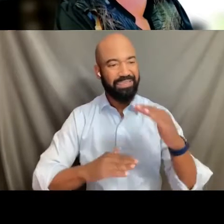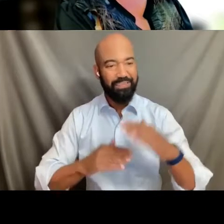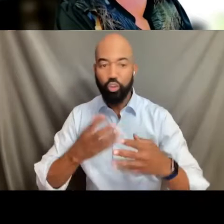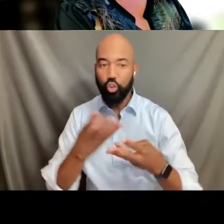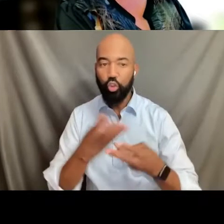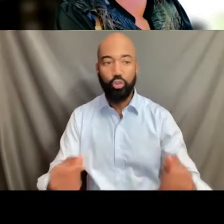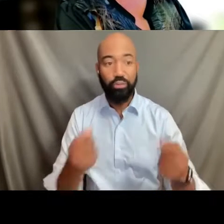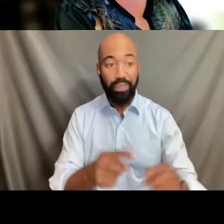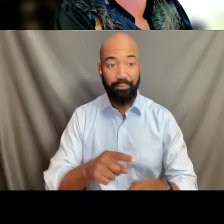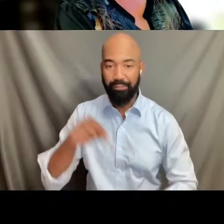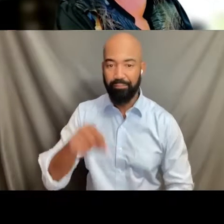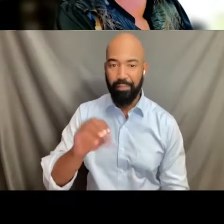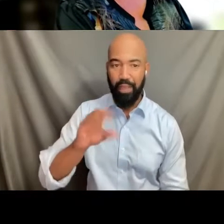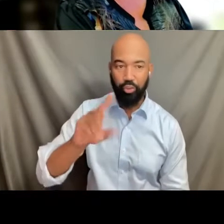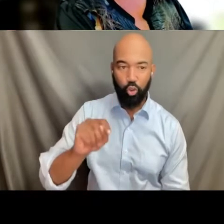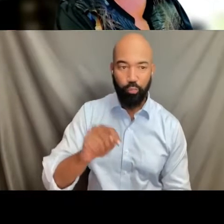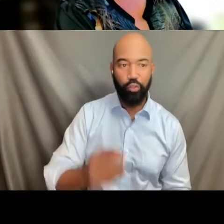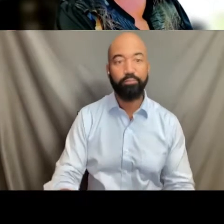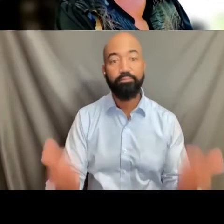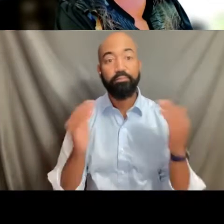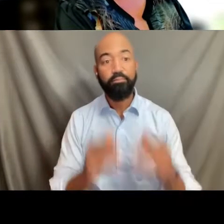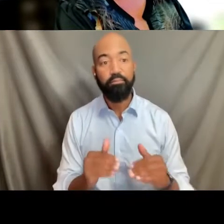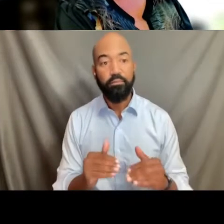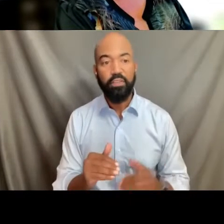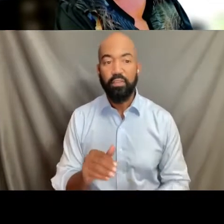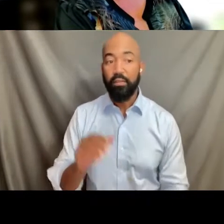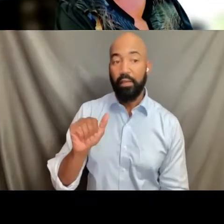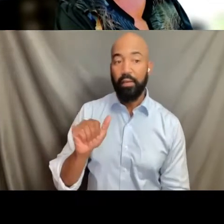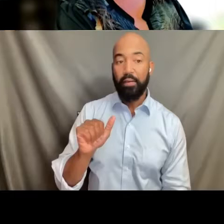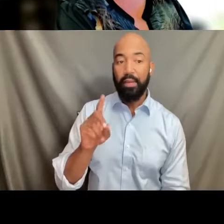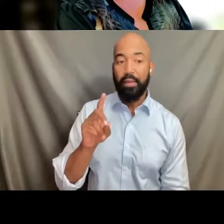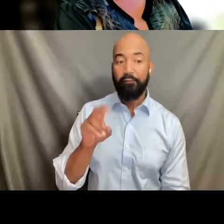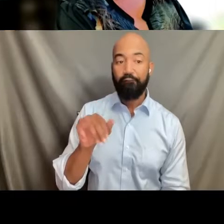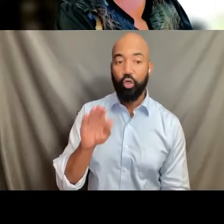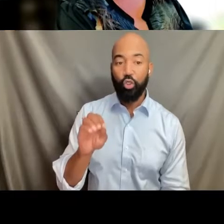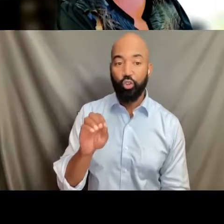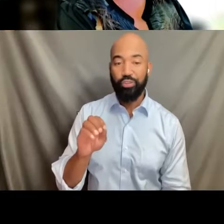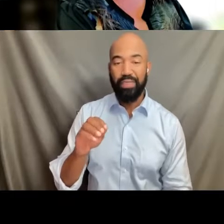We're going to talk about adverse childhood experiences in November.